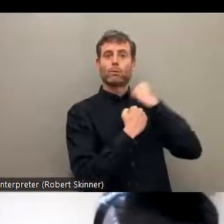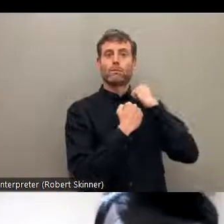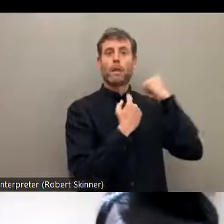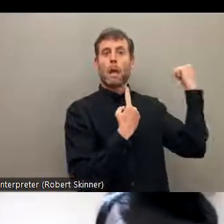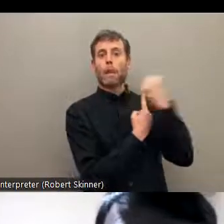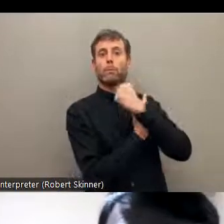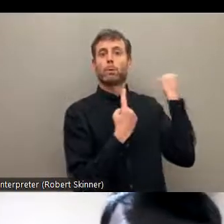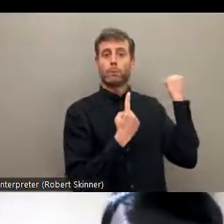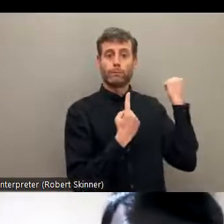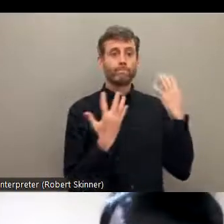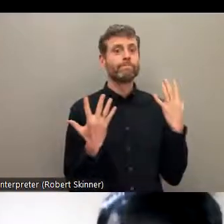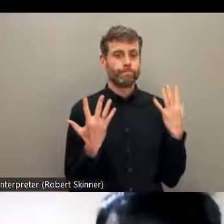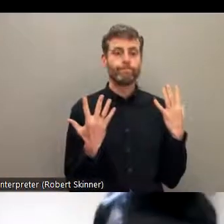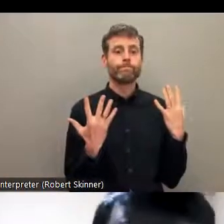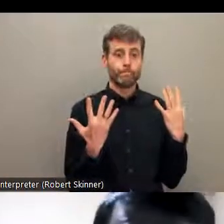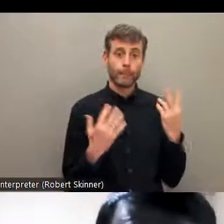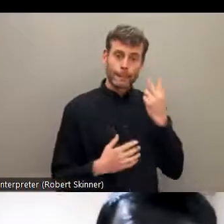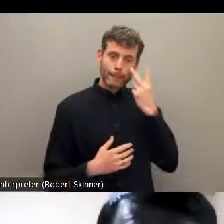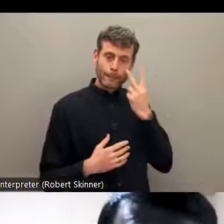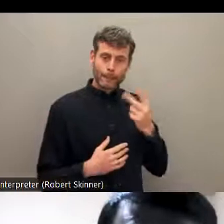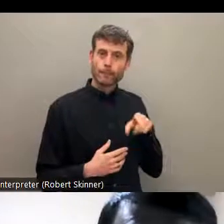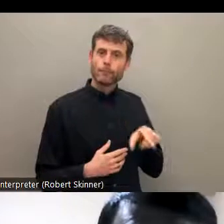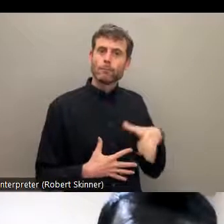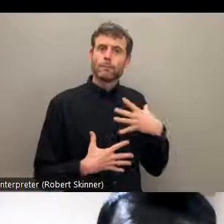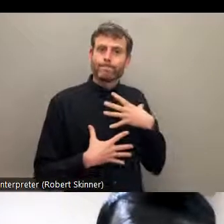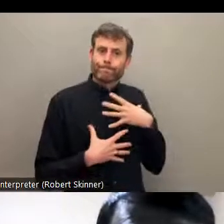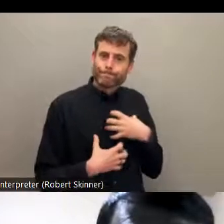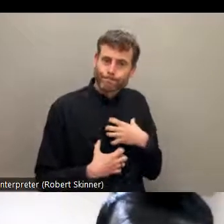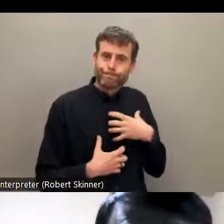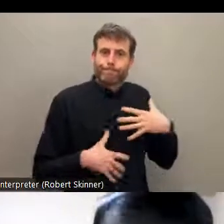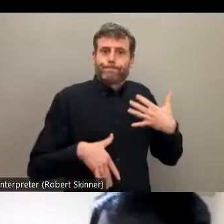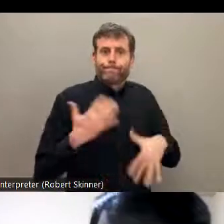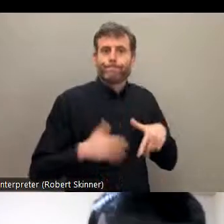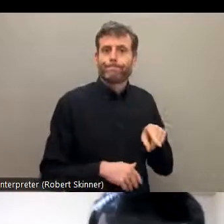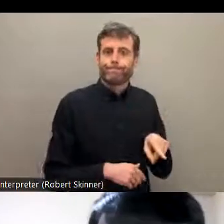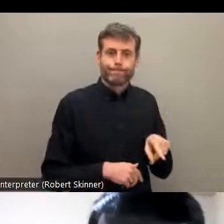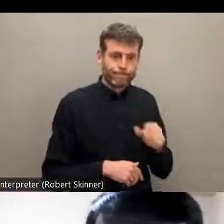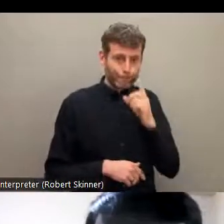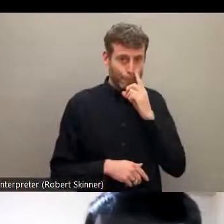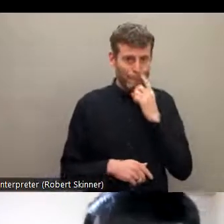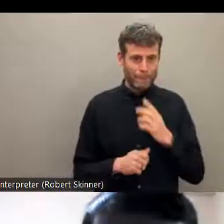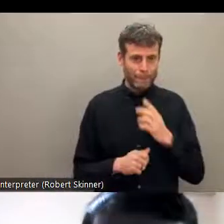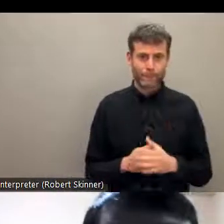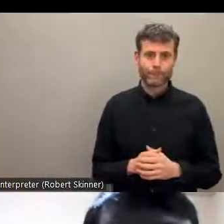impacted during the COVID situation.